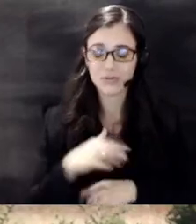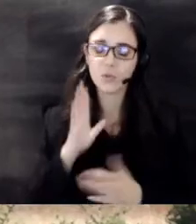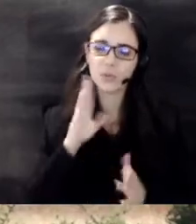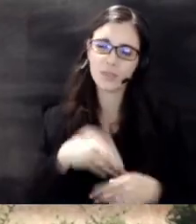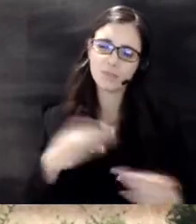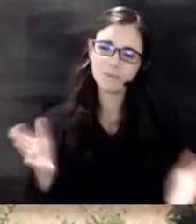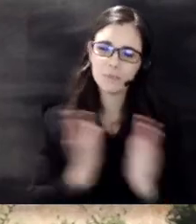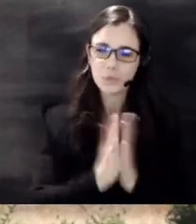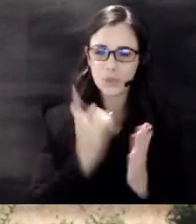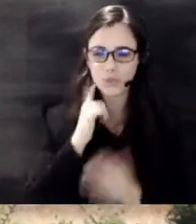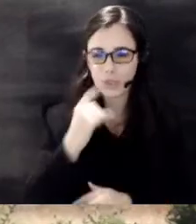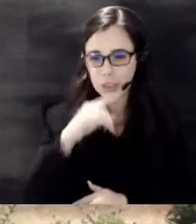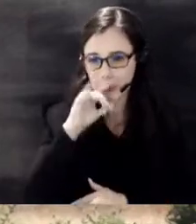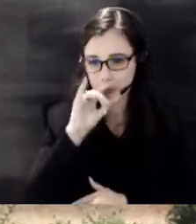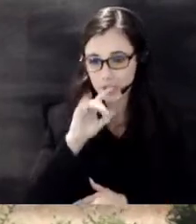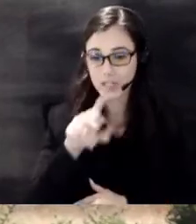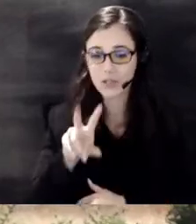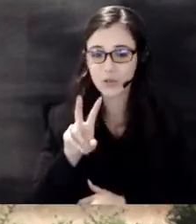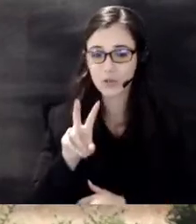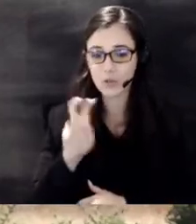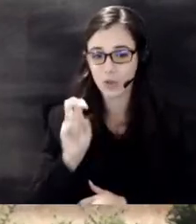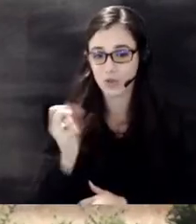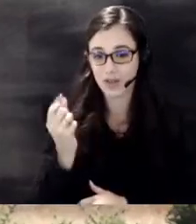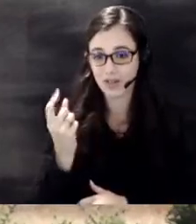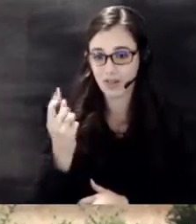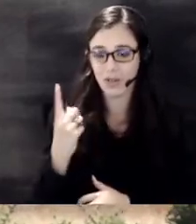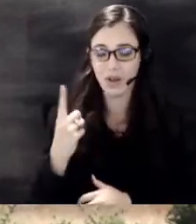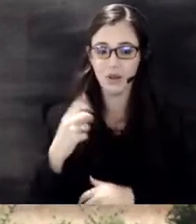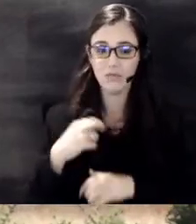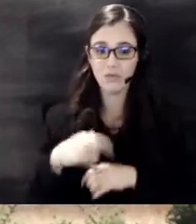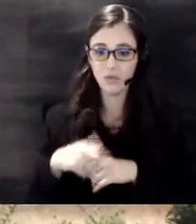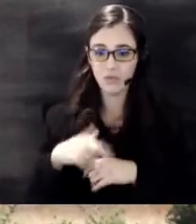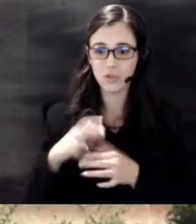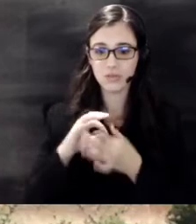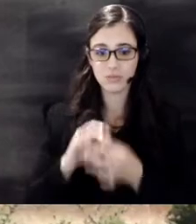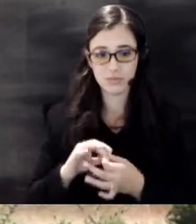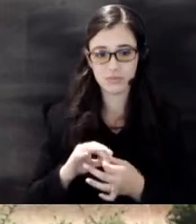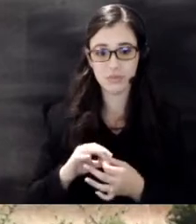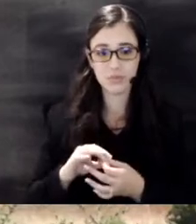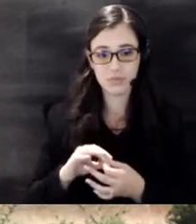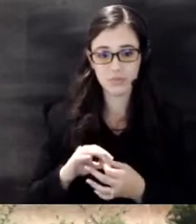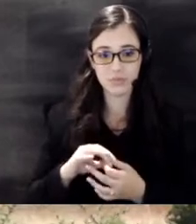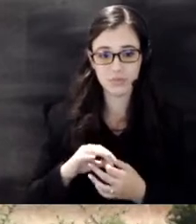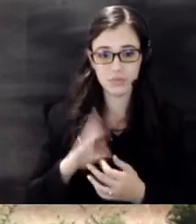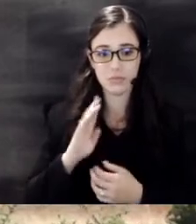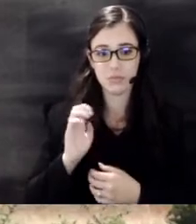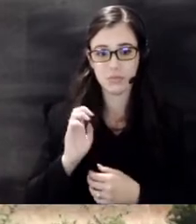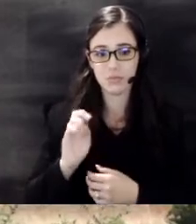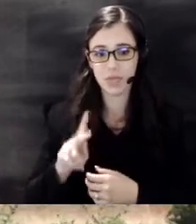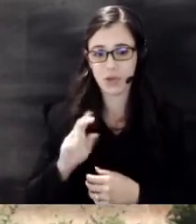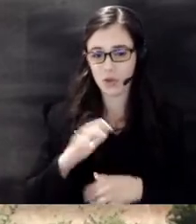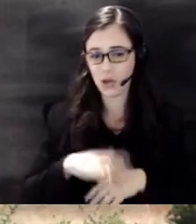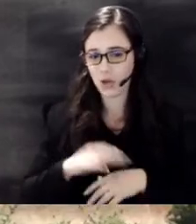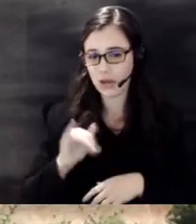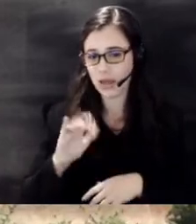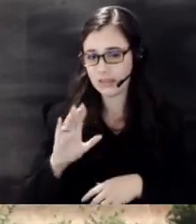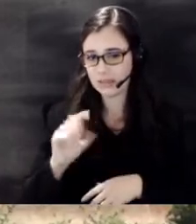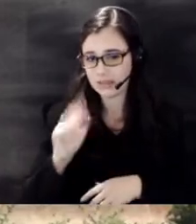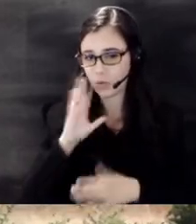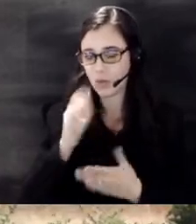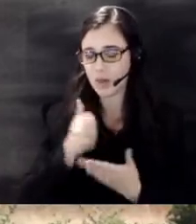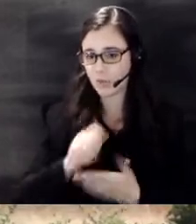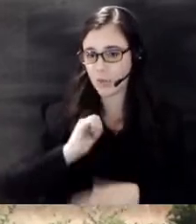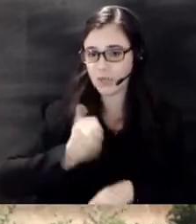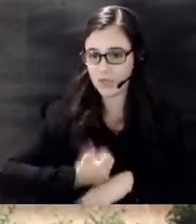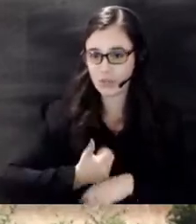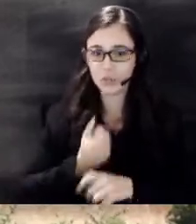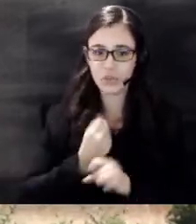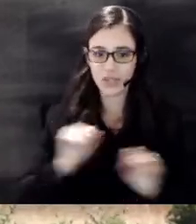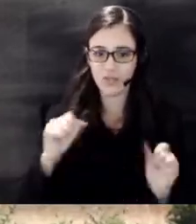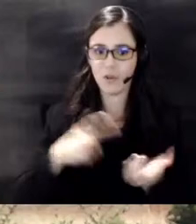211 referrals on bank bank on ICT will help you establish safe and affordable bank accounts as